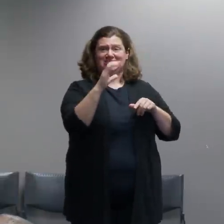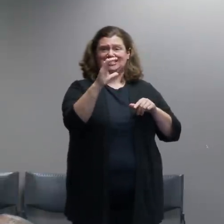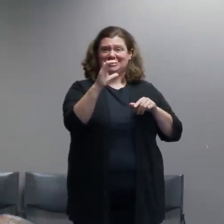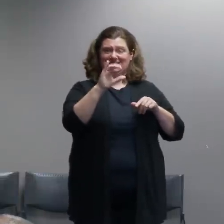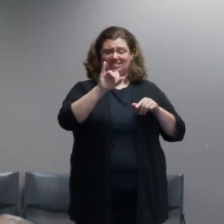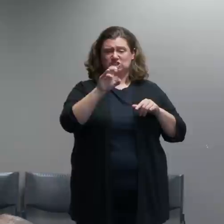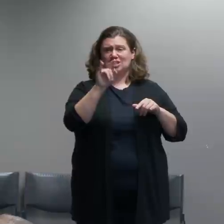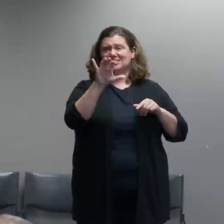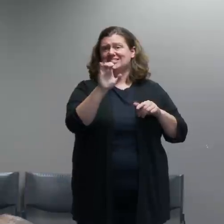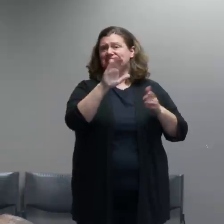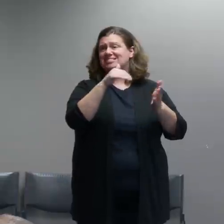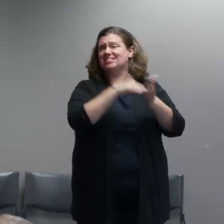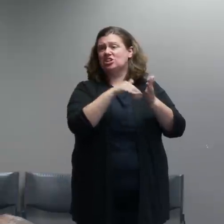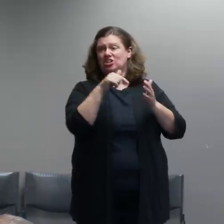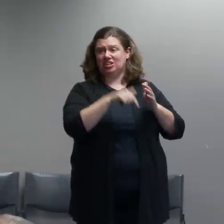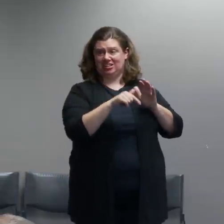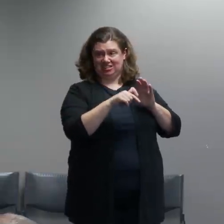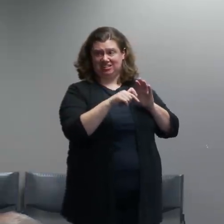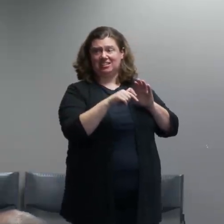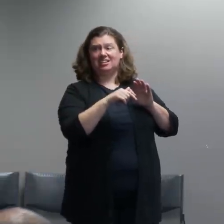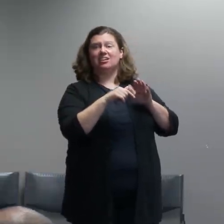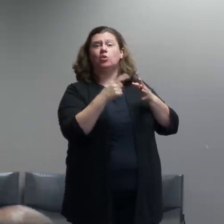beginning of June and what we were encountering